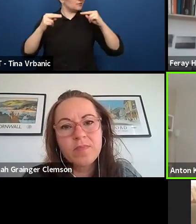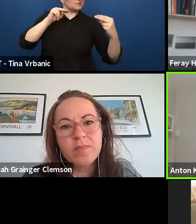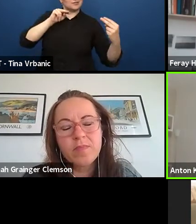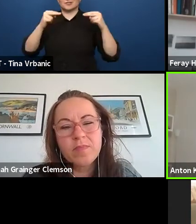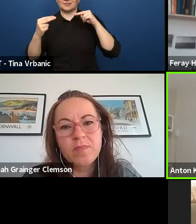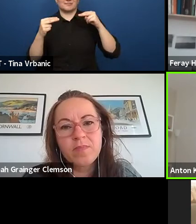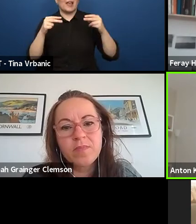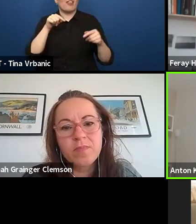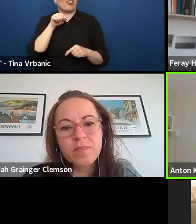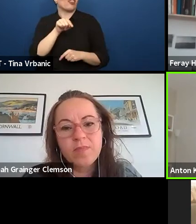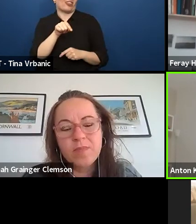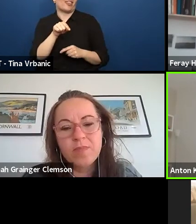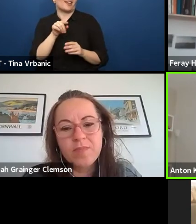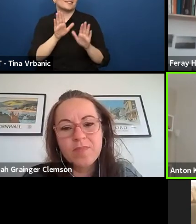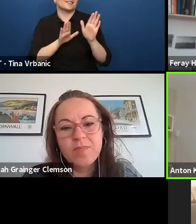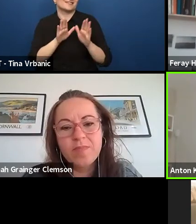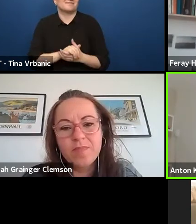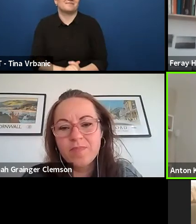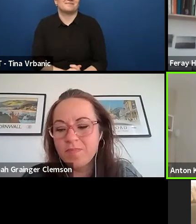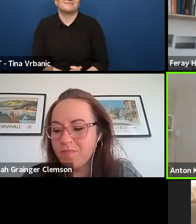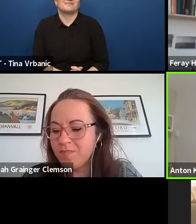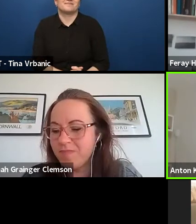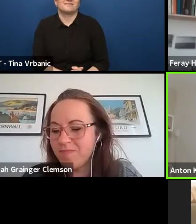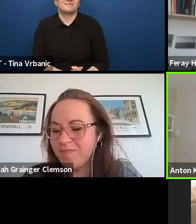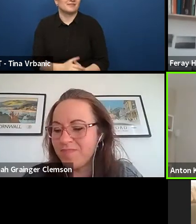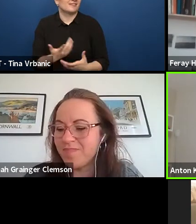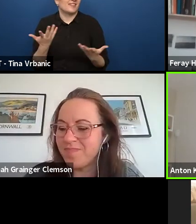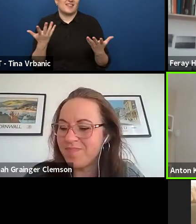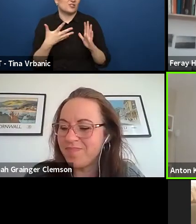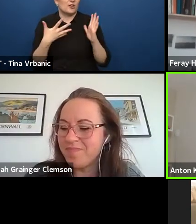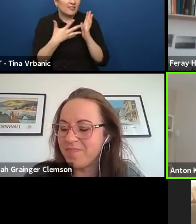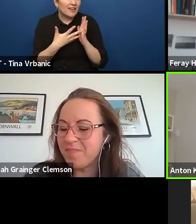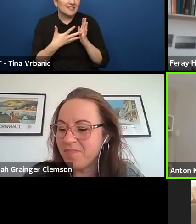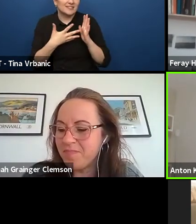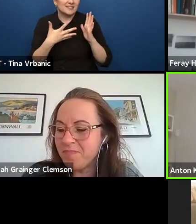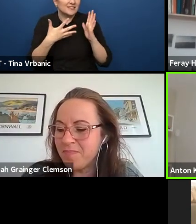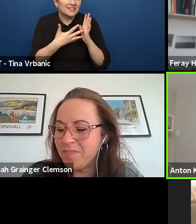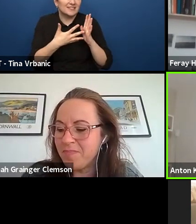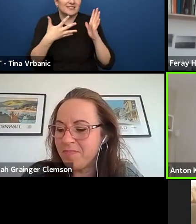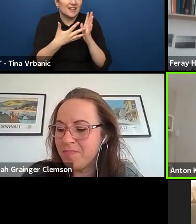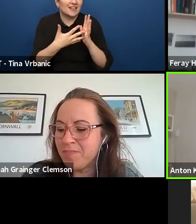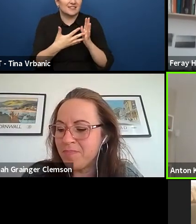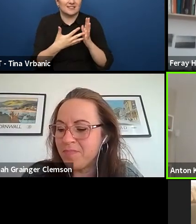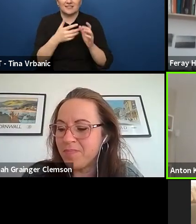So, yeah. Testing, testing, and inviting people early on.